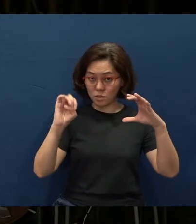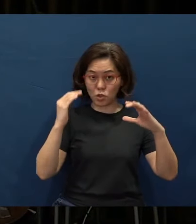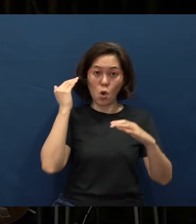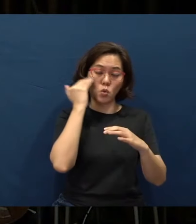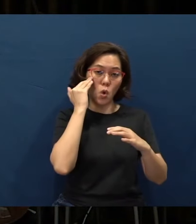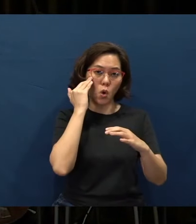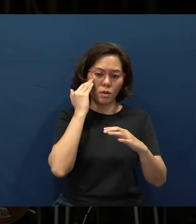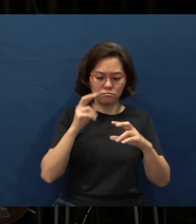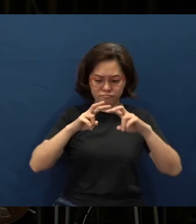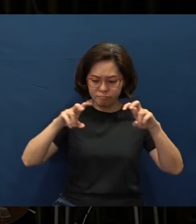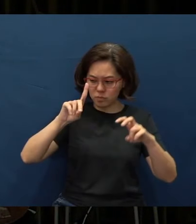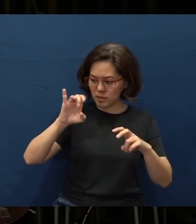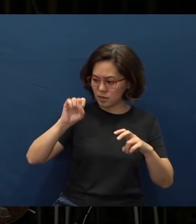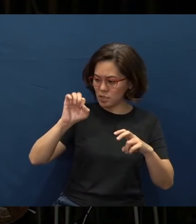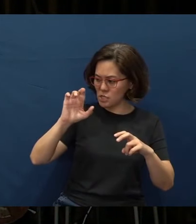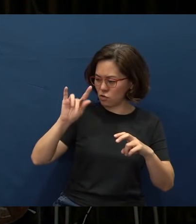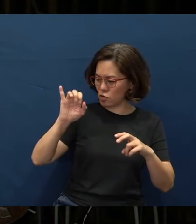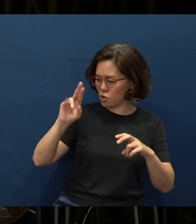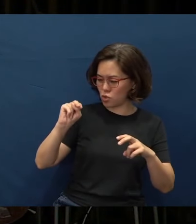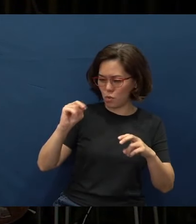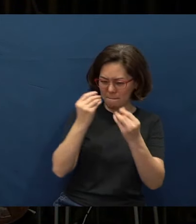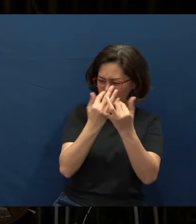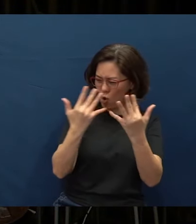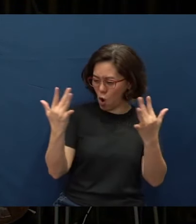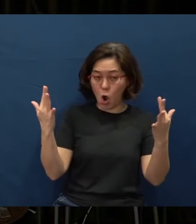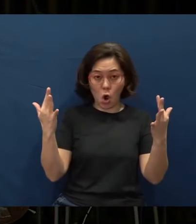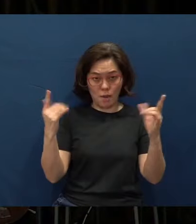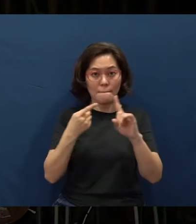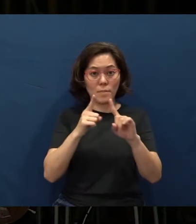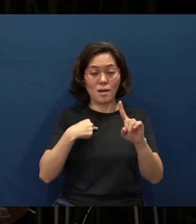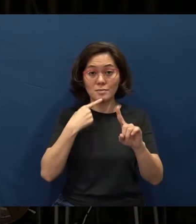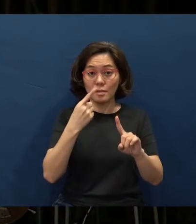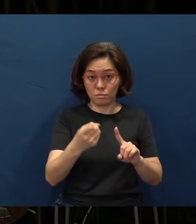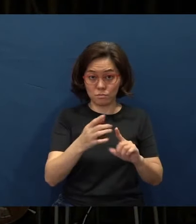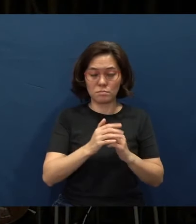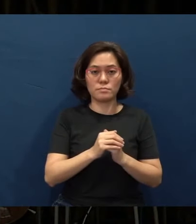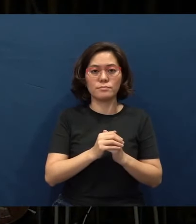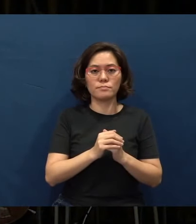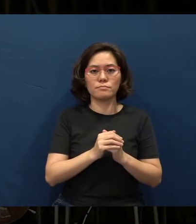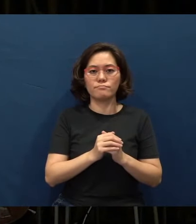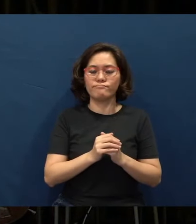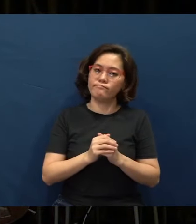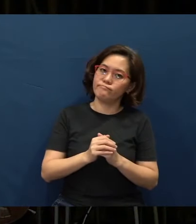all (of them), you know, we read so many of them, but let me just tell you, actually, these are all but